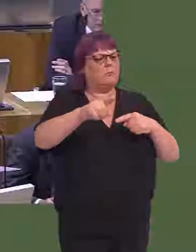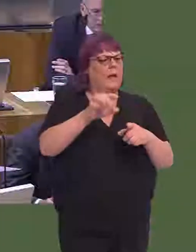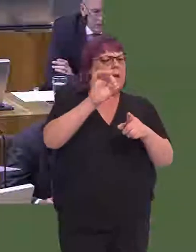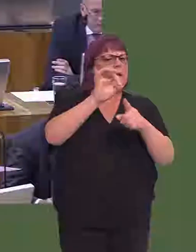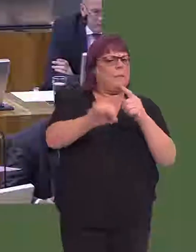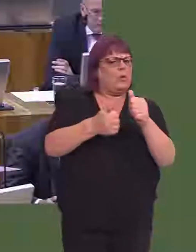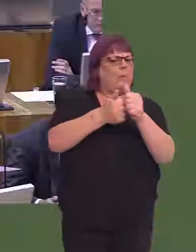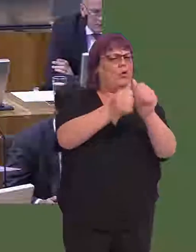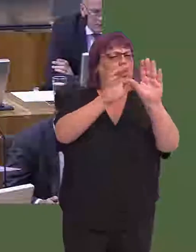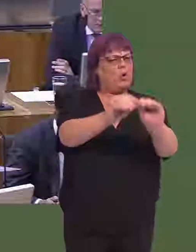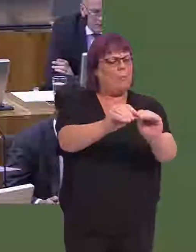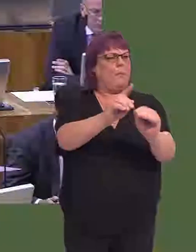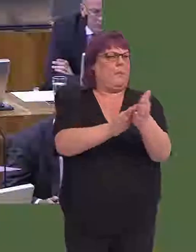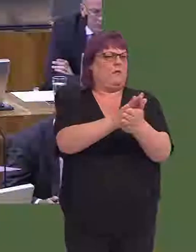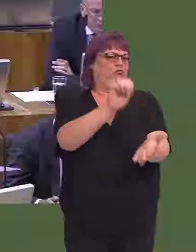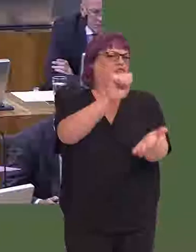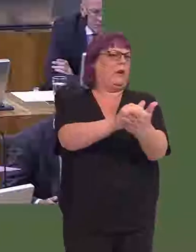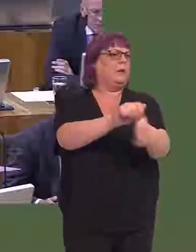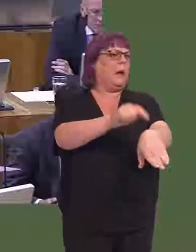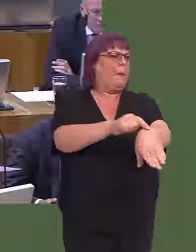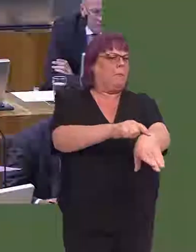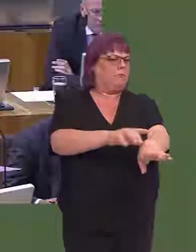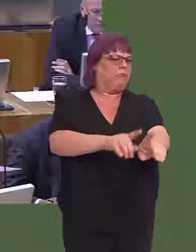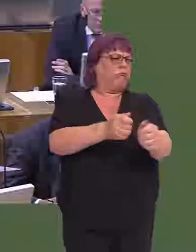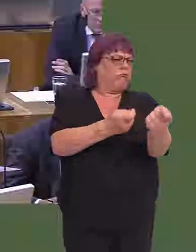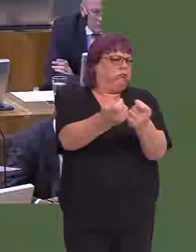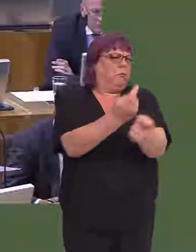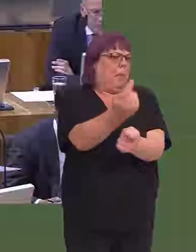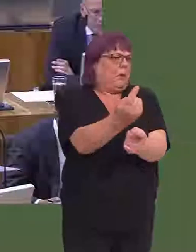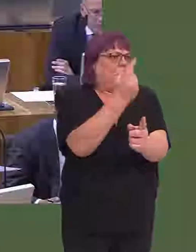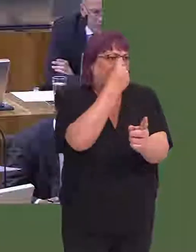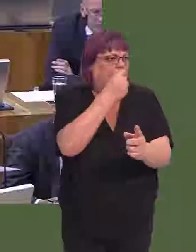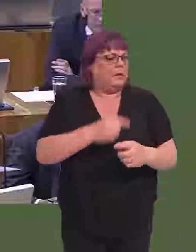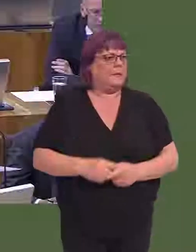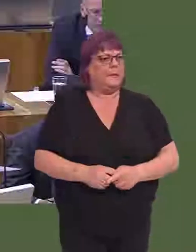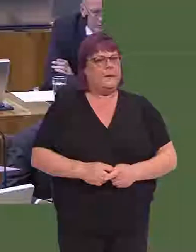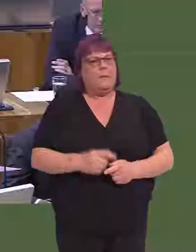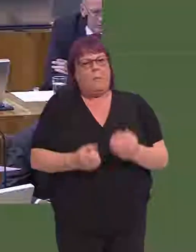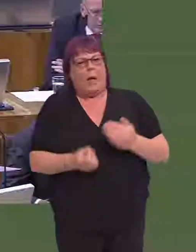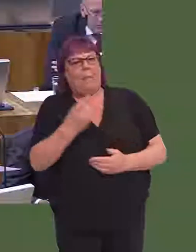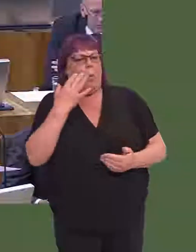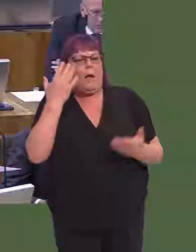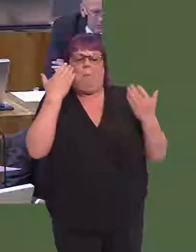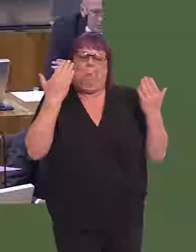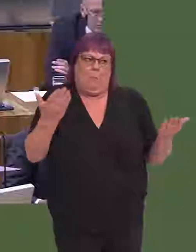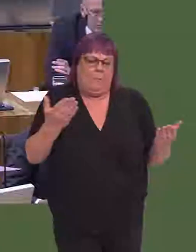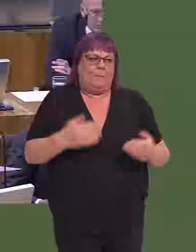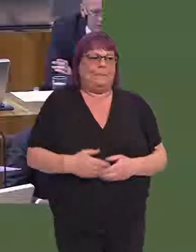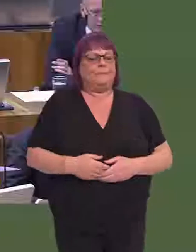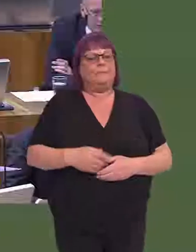I think it's important that it comes out of special measures when the time is appropriate and right. When that is, we would have to take a judgment at the time.